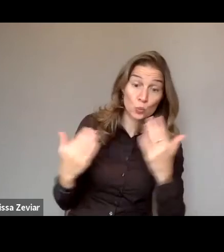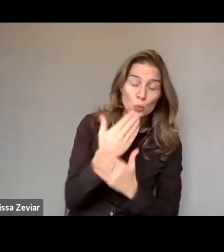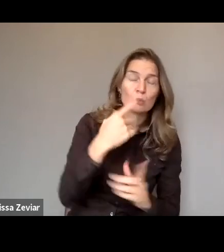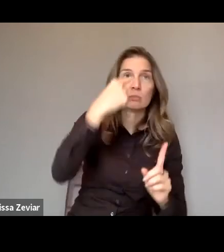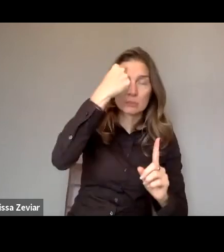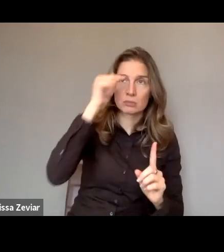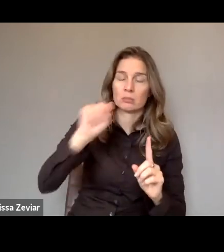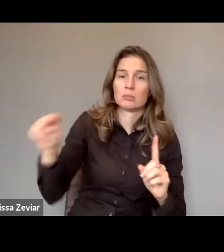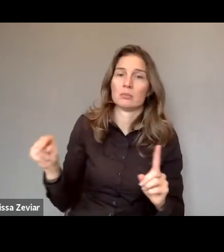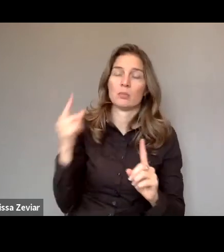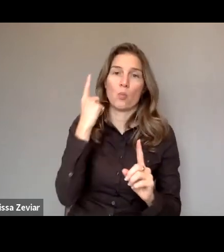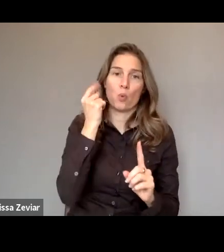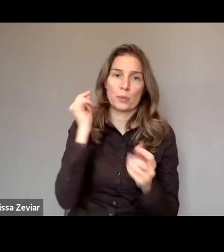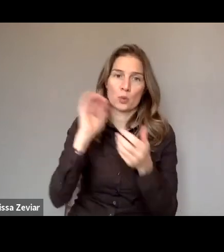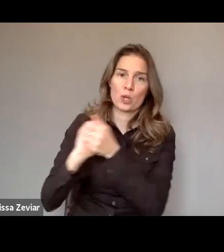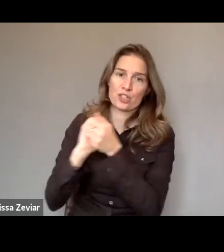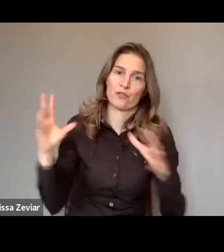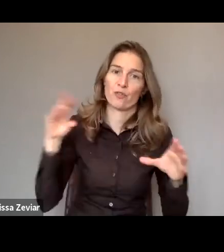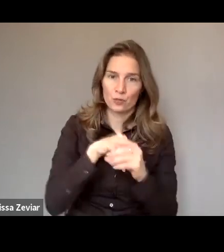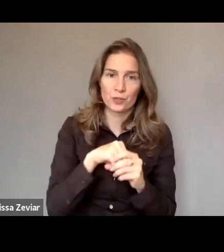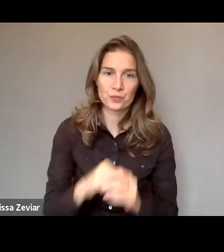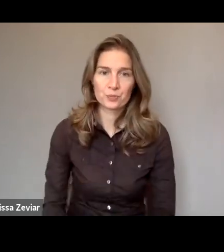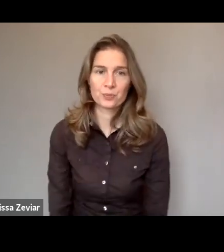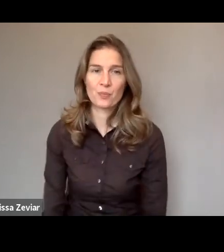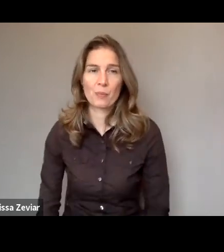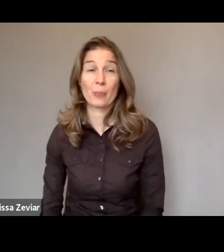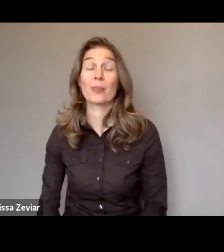Really now, more than ever, what we need,